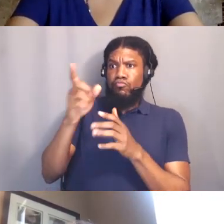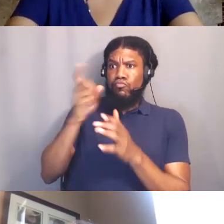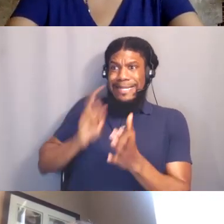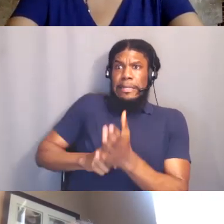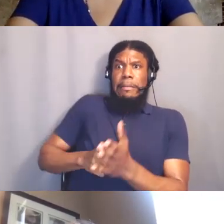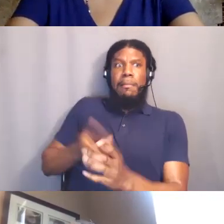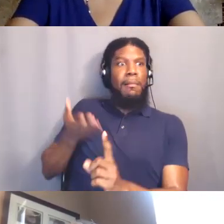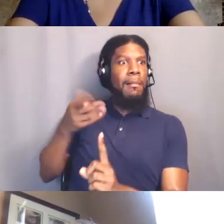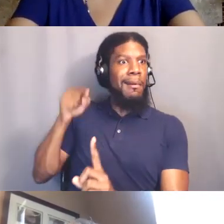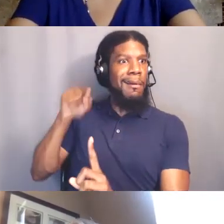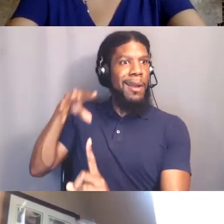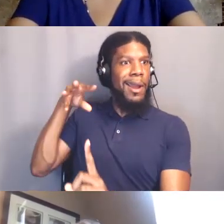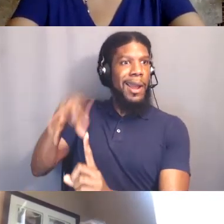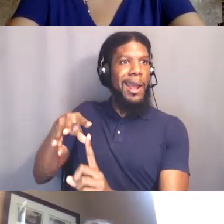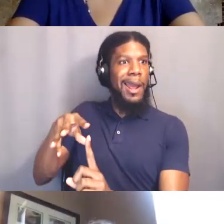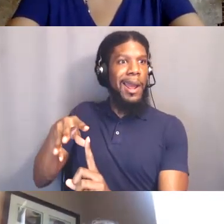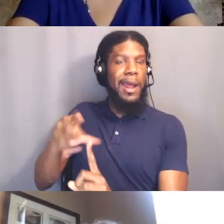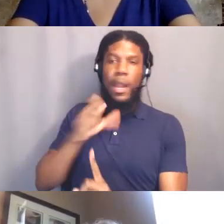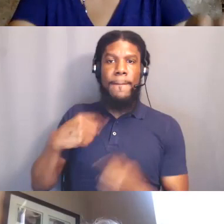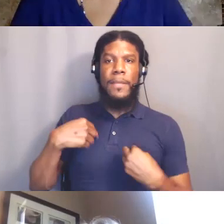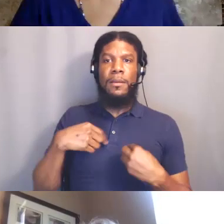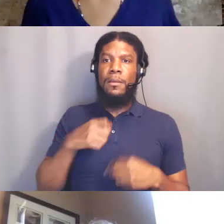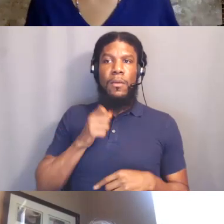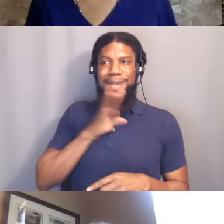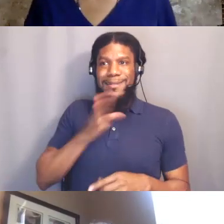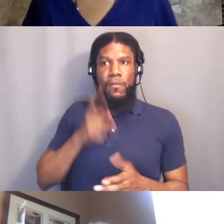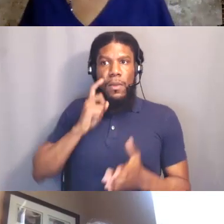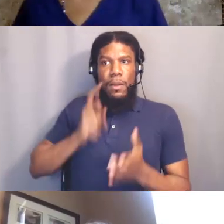they're closing off to my Muslim brothers and sisters,